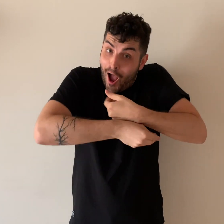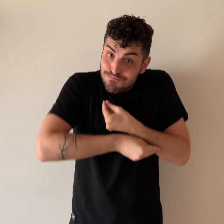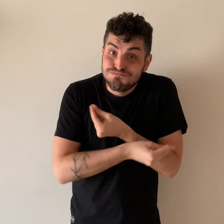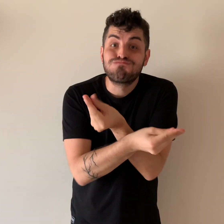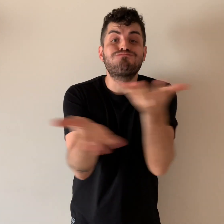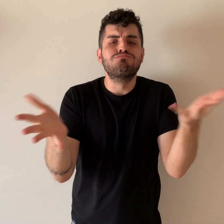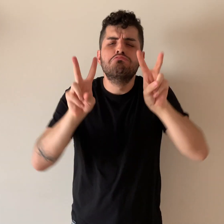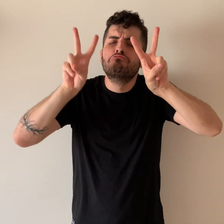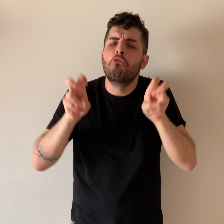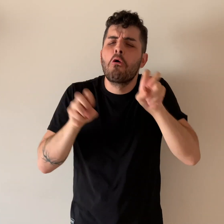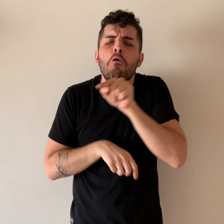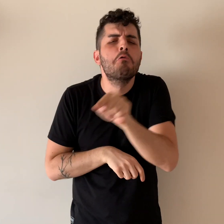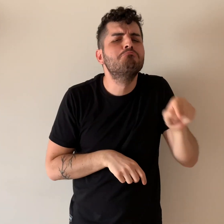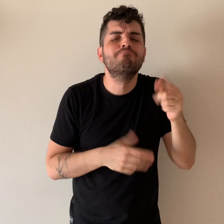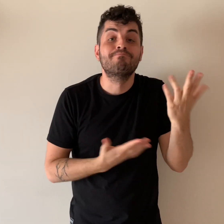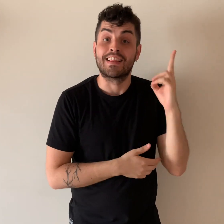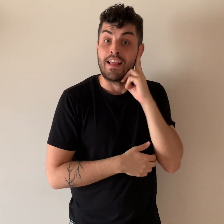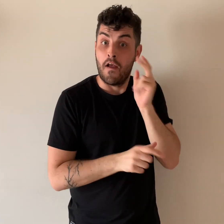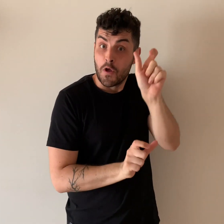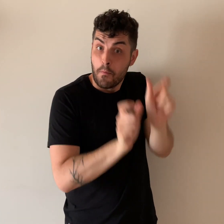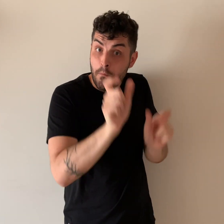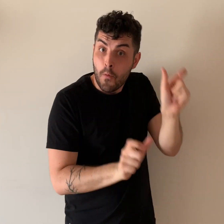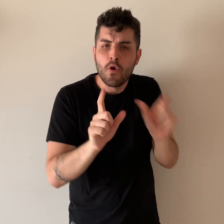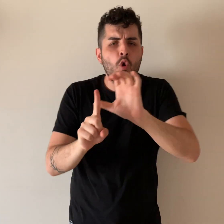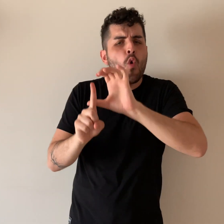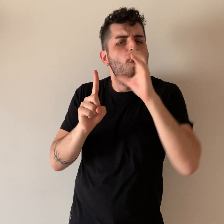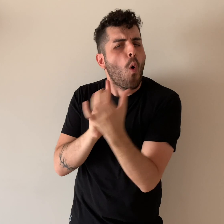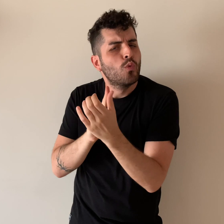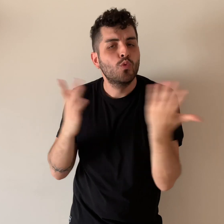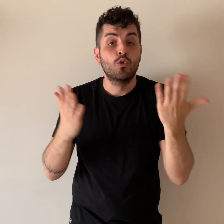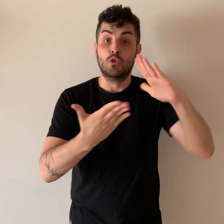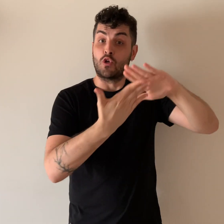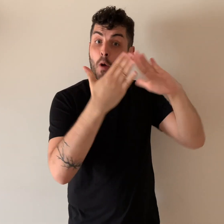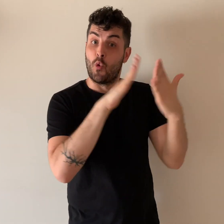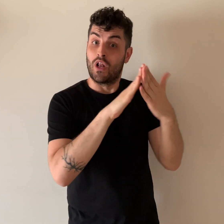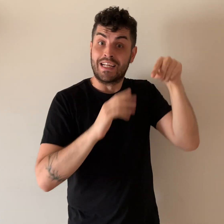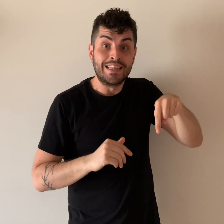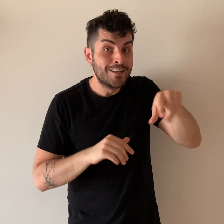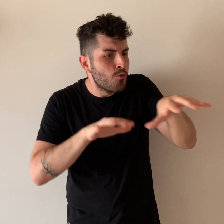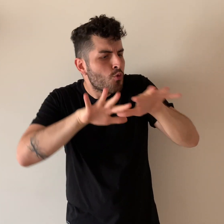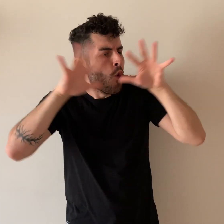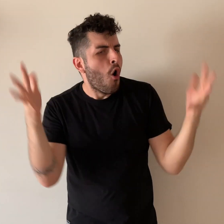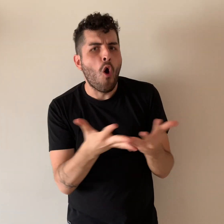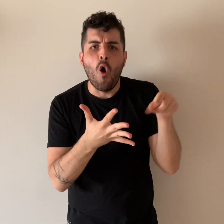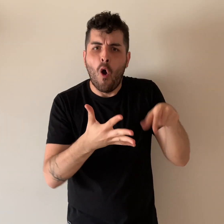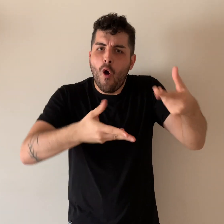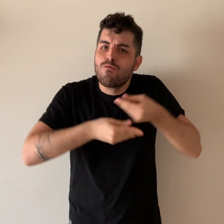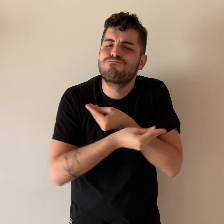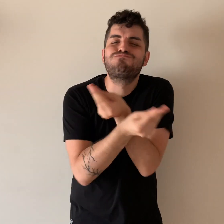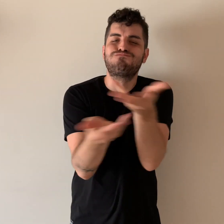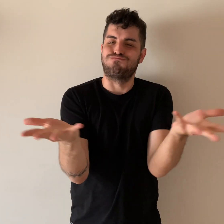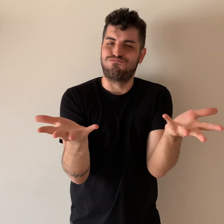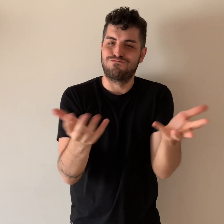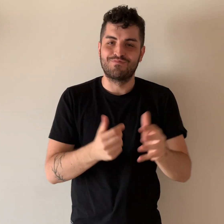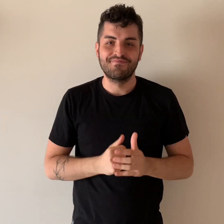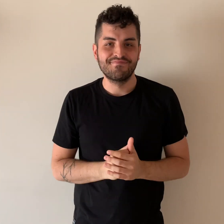about Deaf people, culture, and communities around the world.